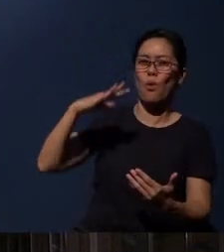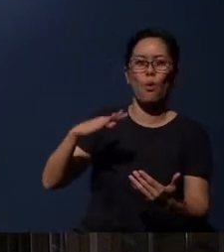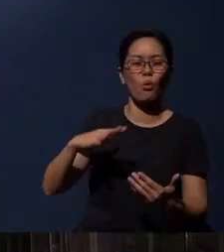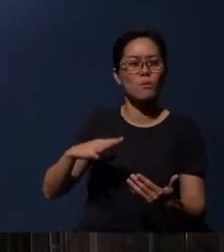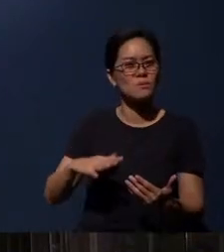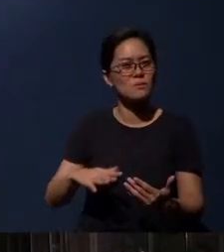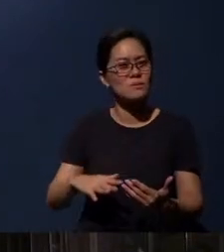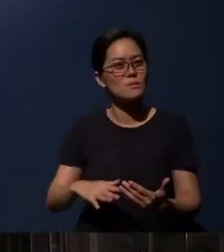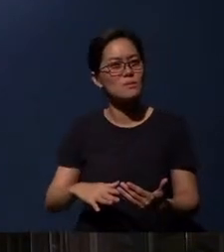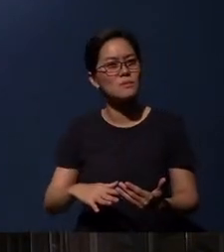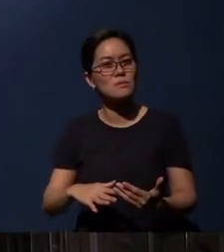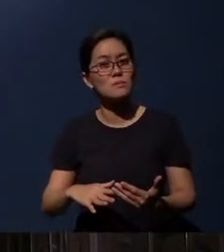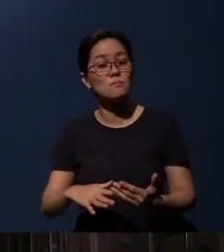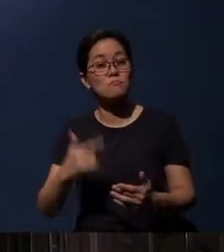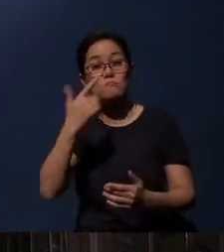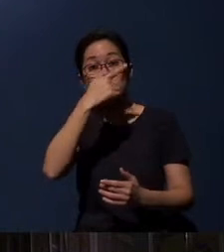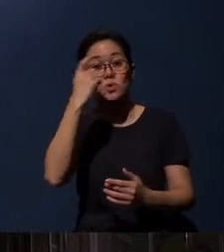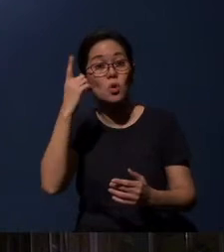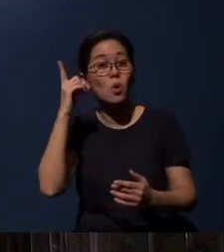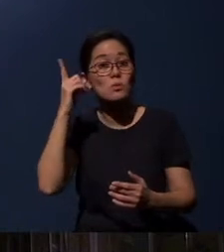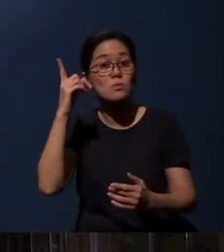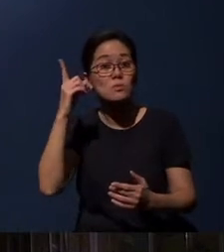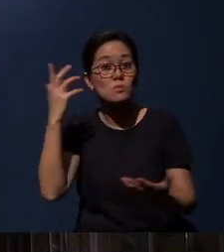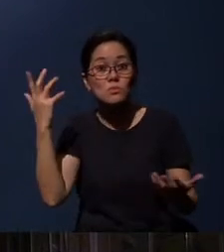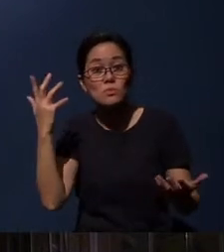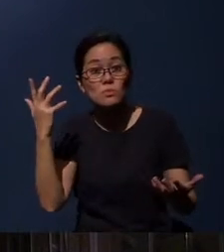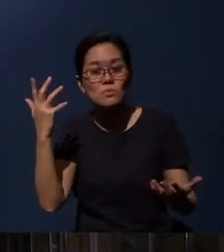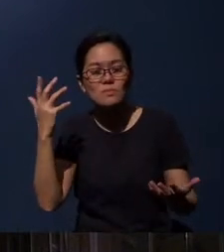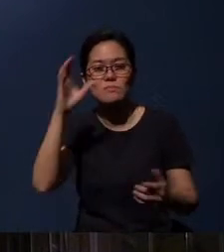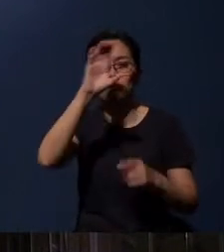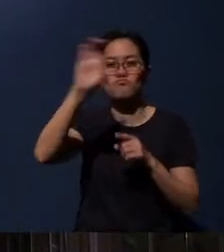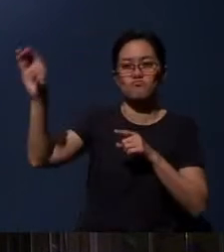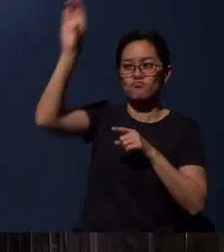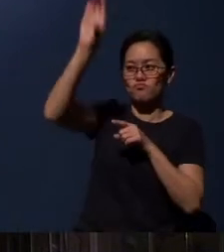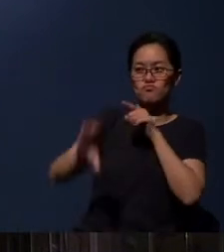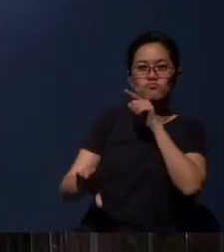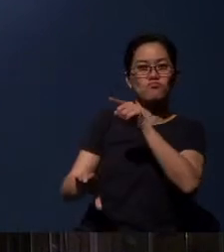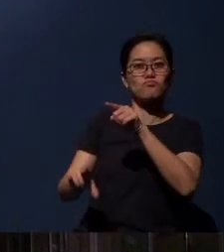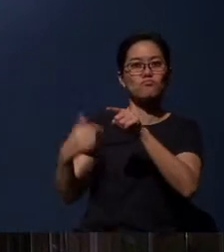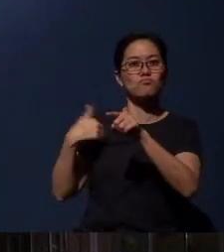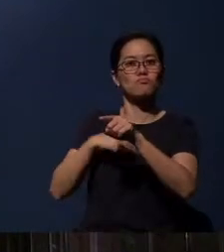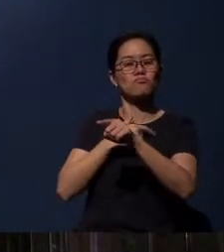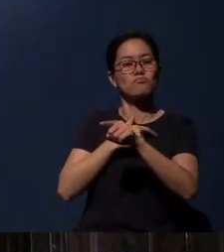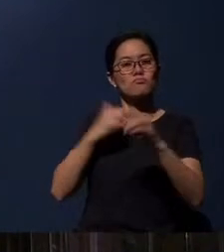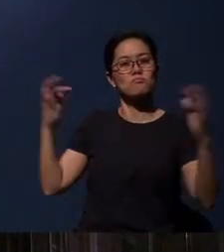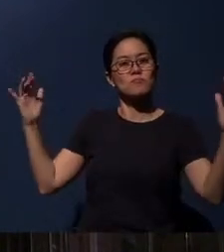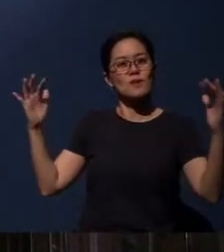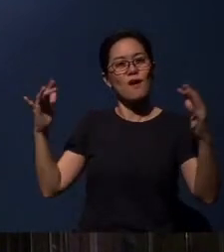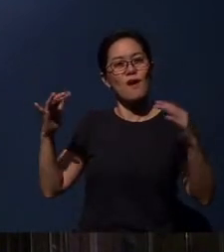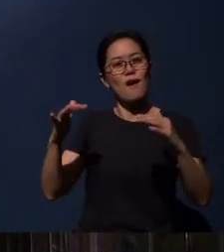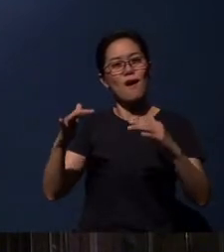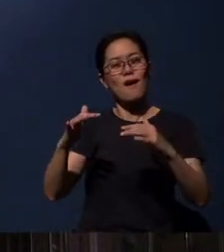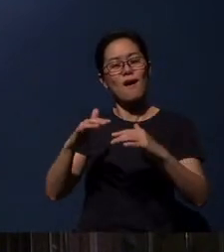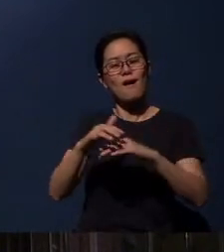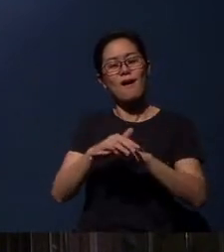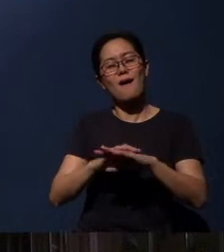All because of the cross, that we would come to find life in Jesus.